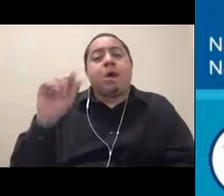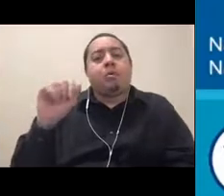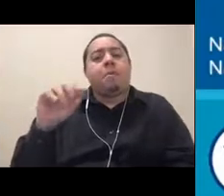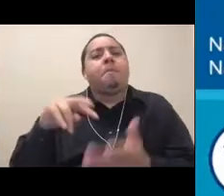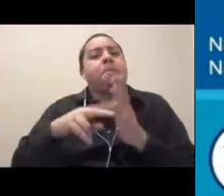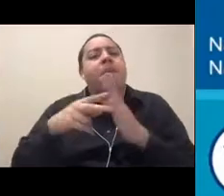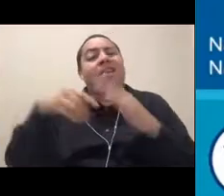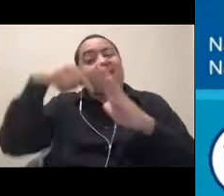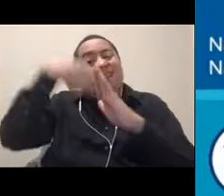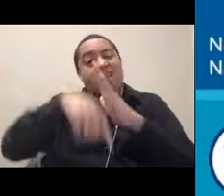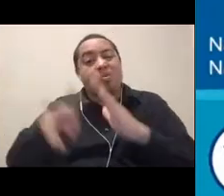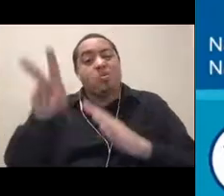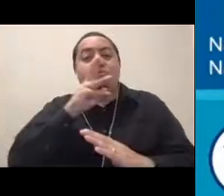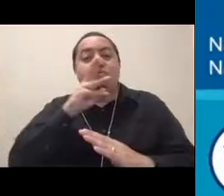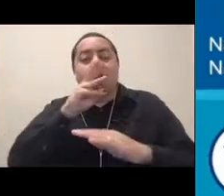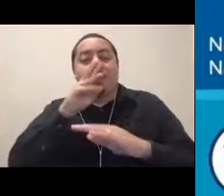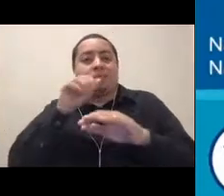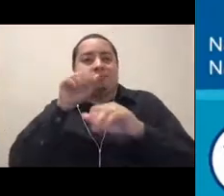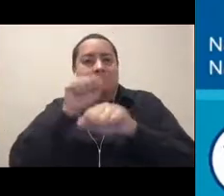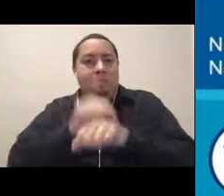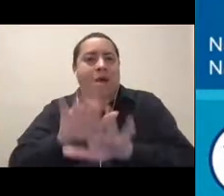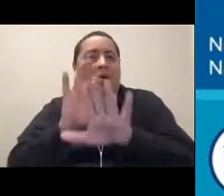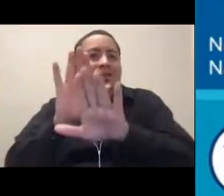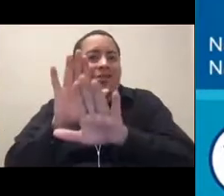So kind of like a hump that comes up off the seafloor,